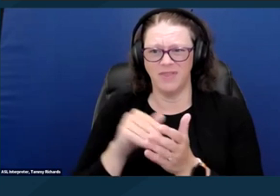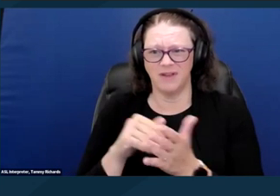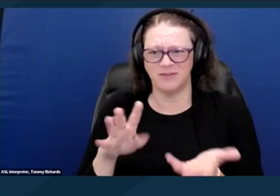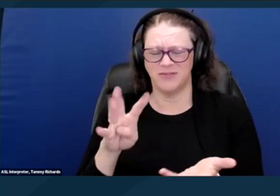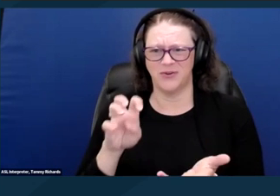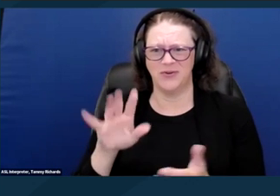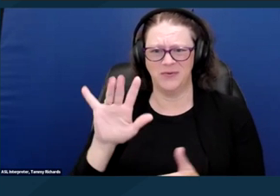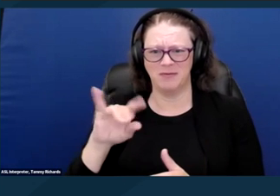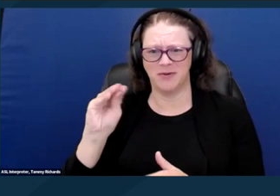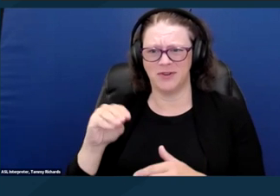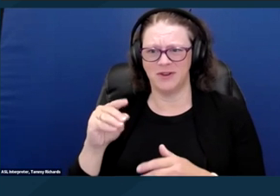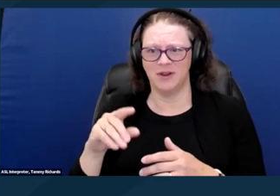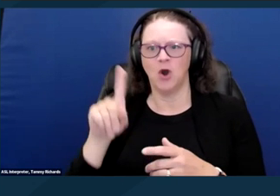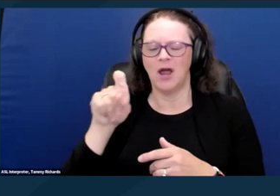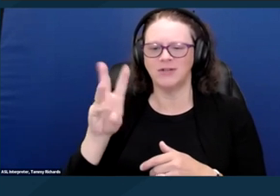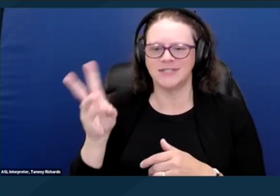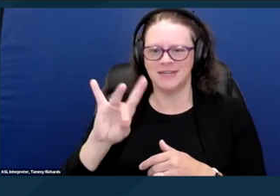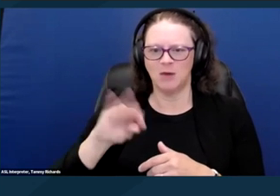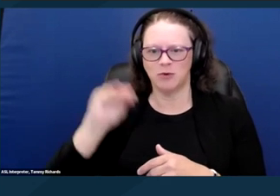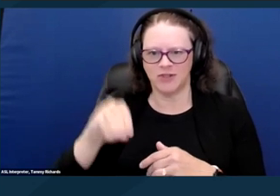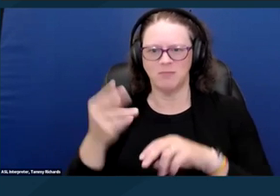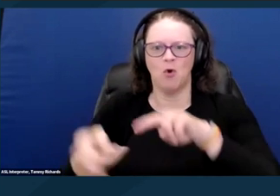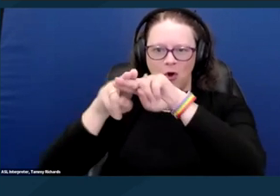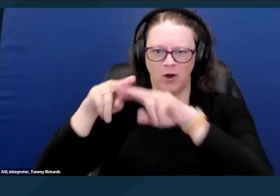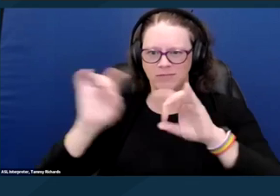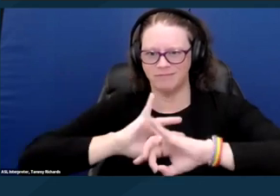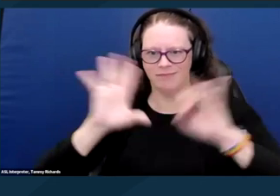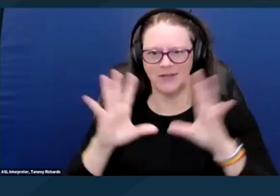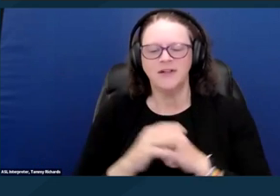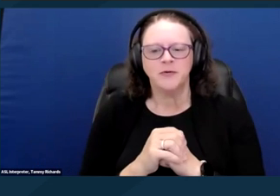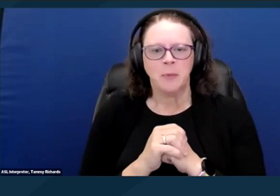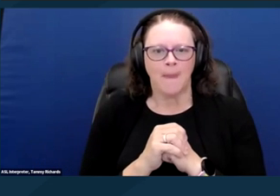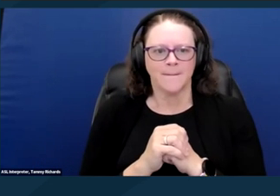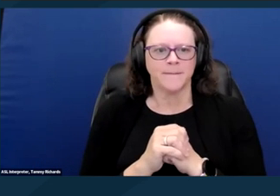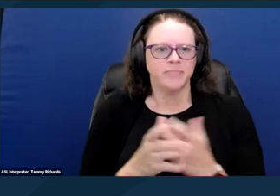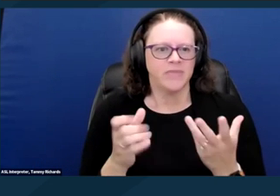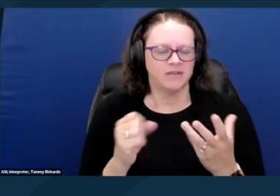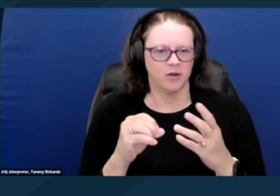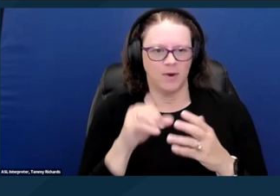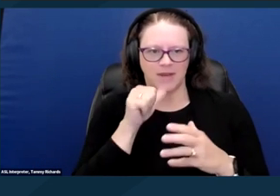There's also the issue of inaccessibility. It's been reported that less than 5% of housing nationwide